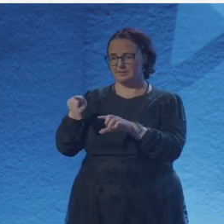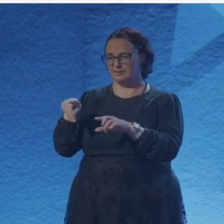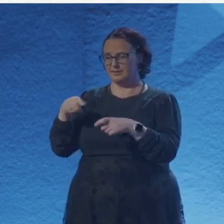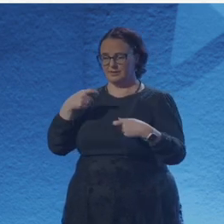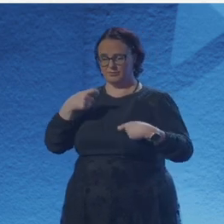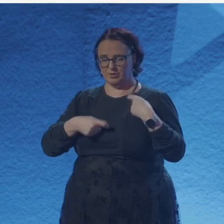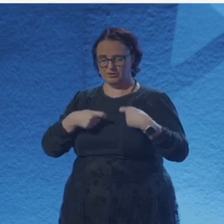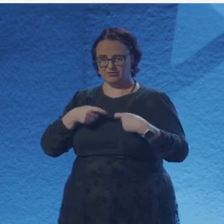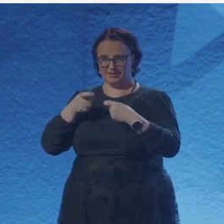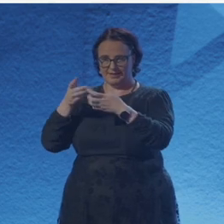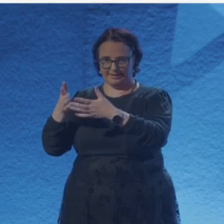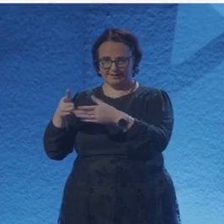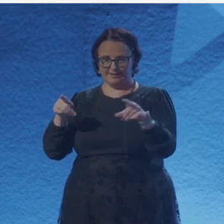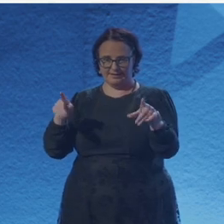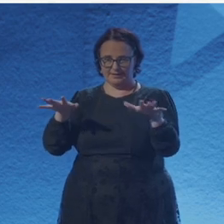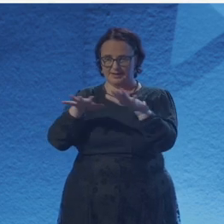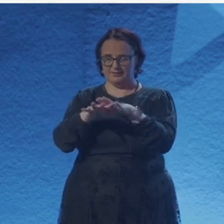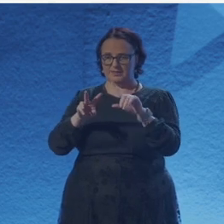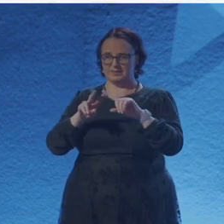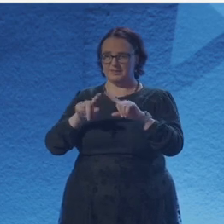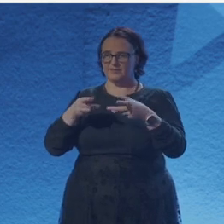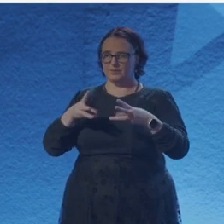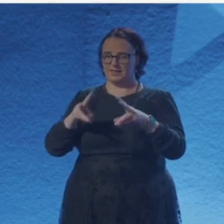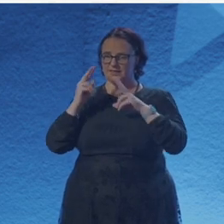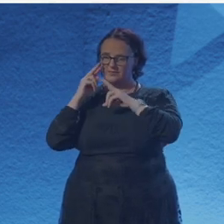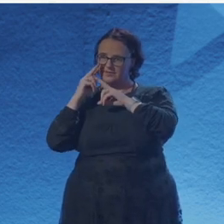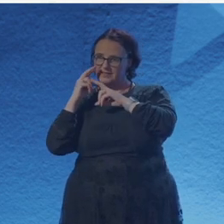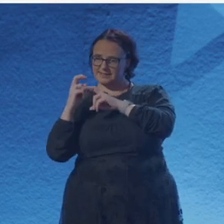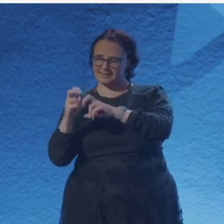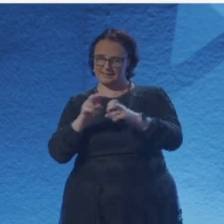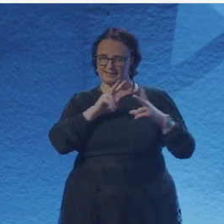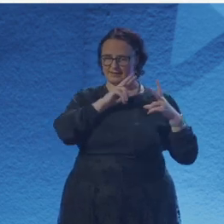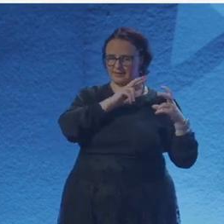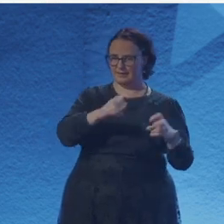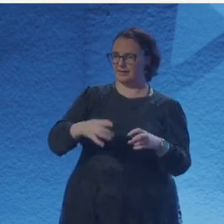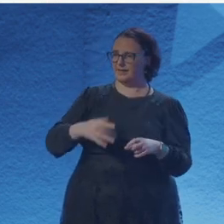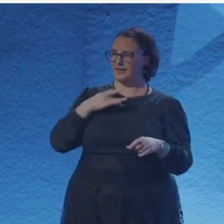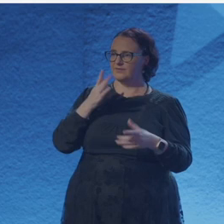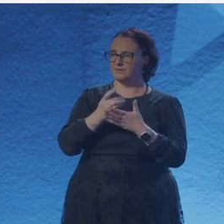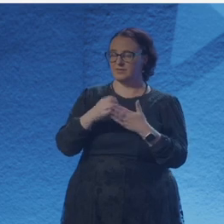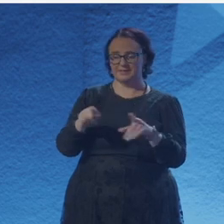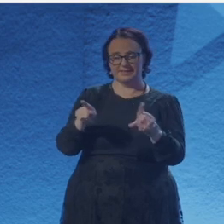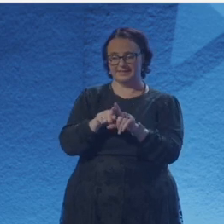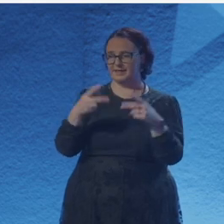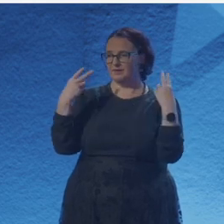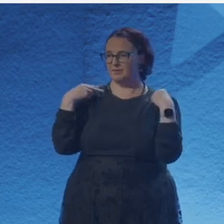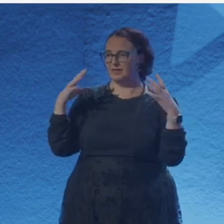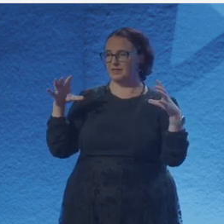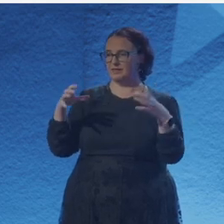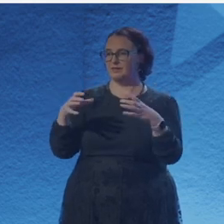then wrote a poem afterwards. So that's very interesting. Even like the idea that these are different things